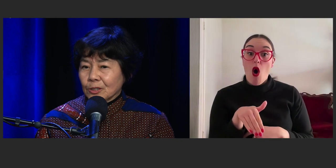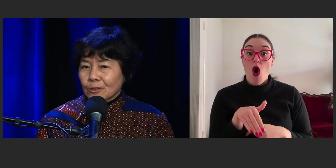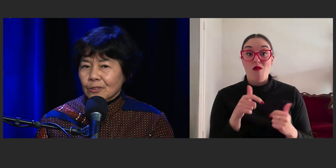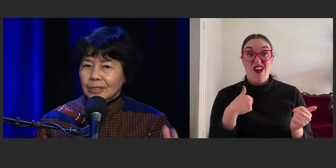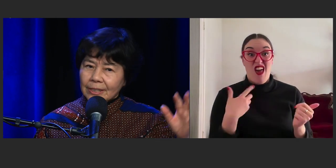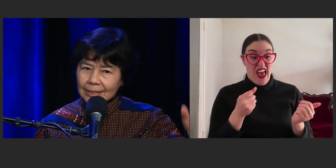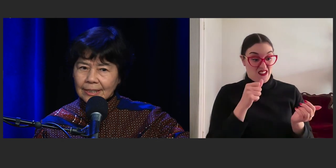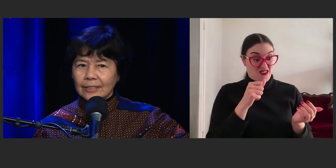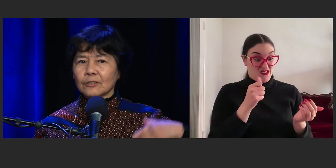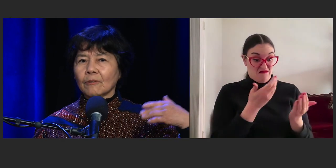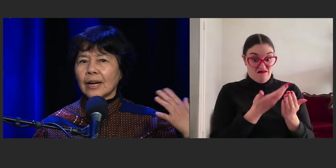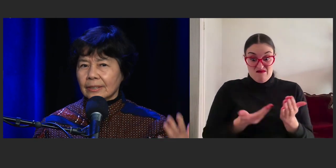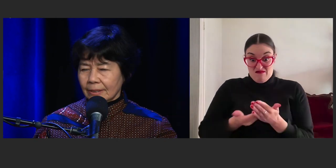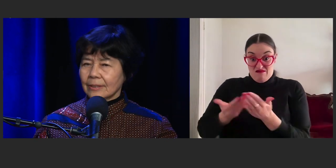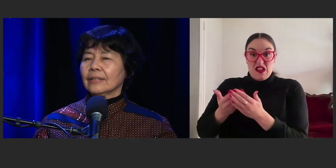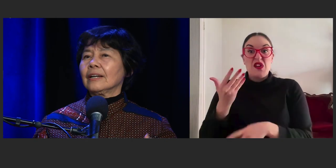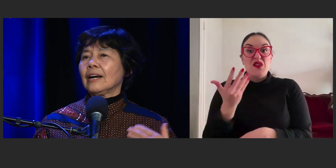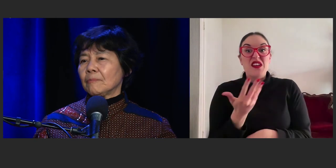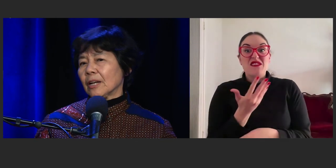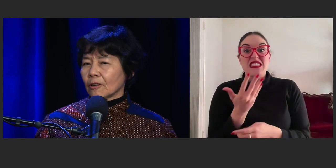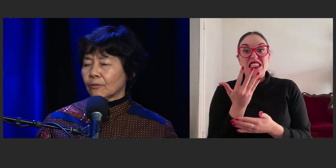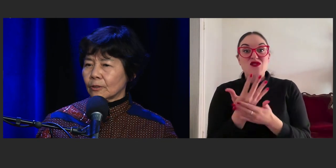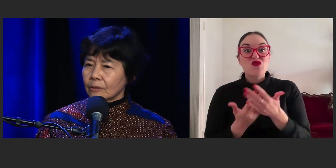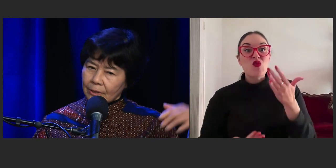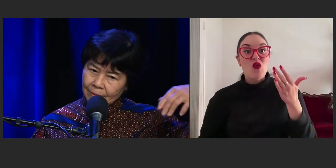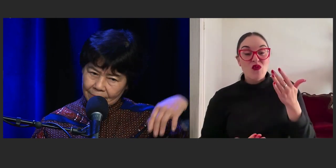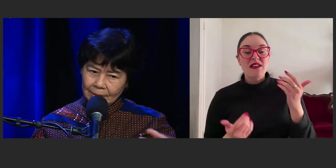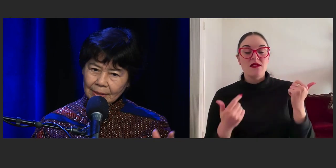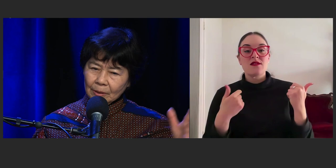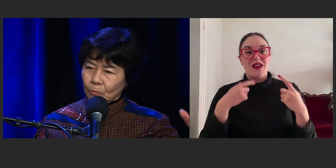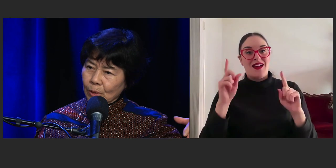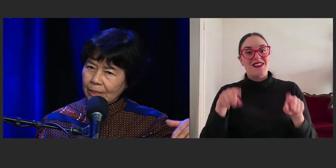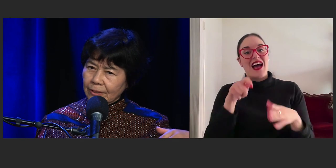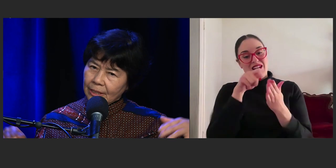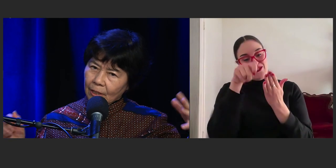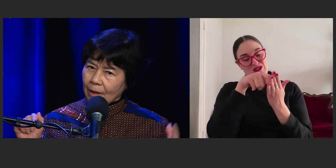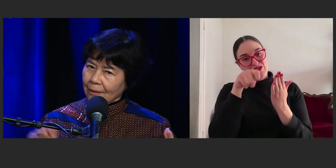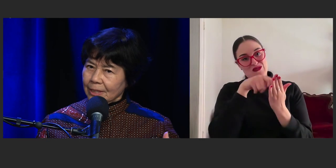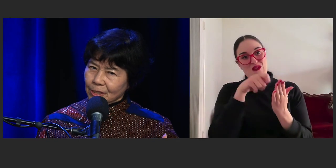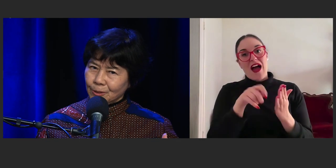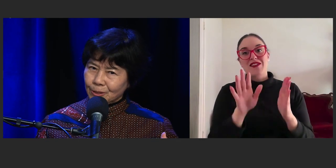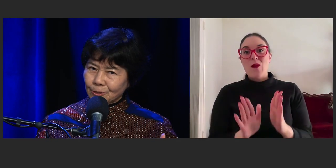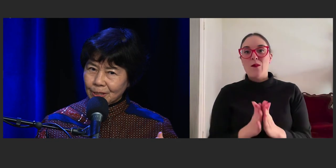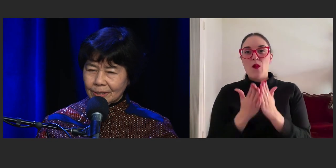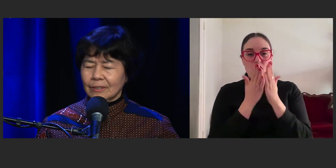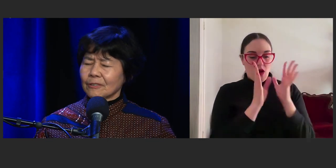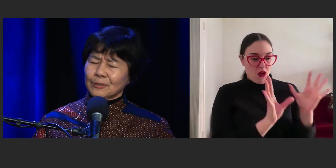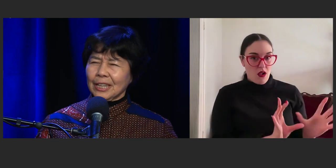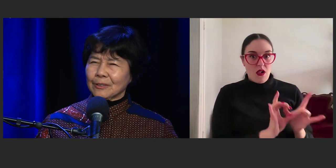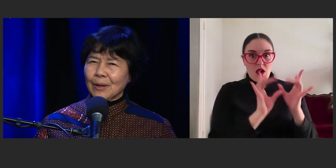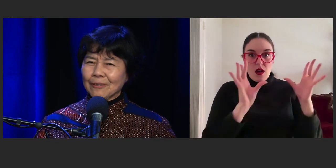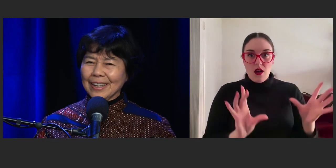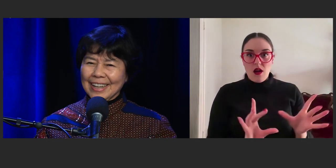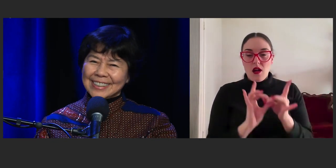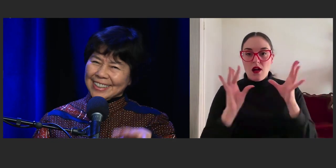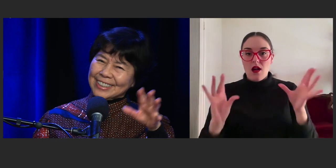and then I started to write a novel weaving, around these short stories. No, it was the other way around actually.